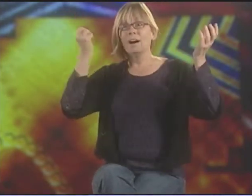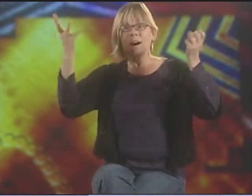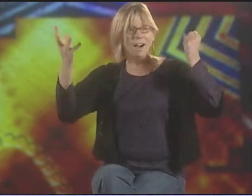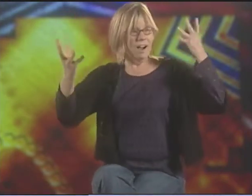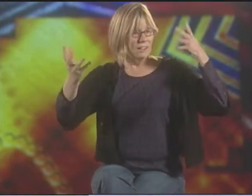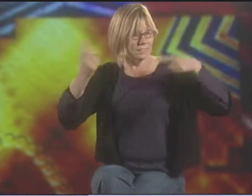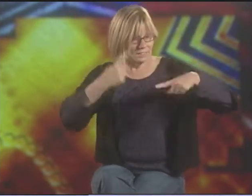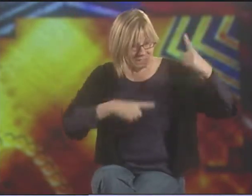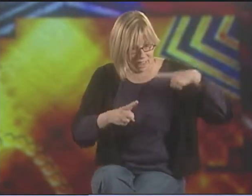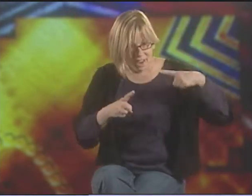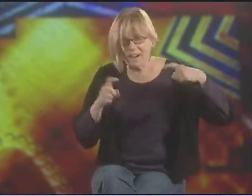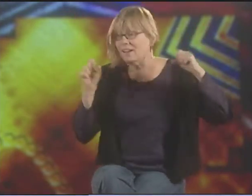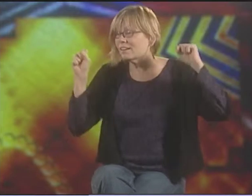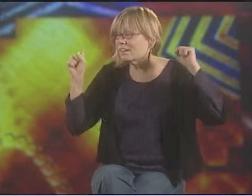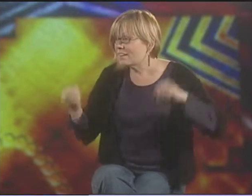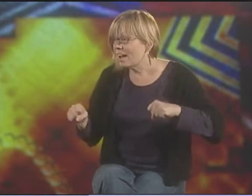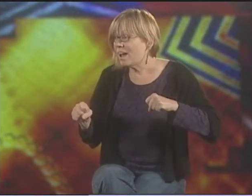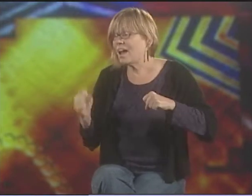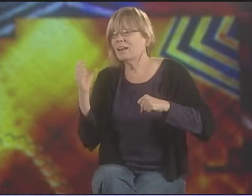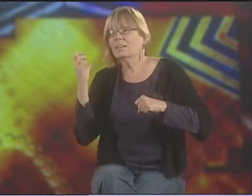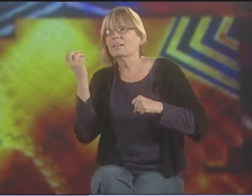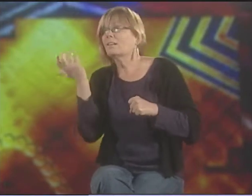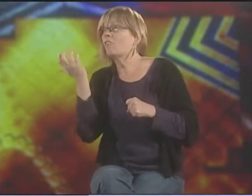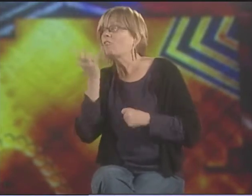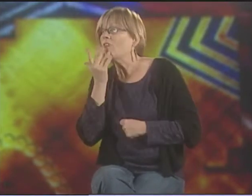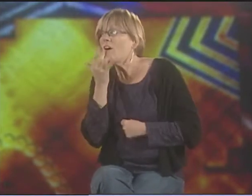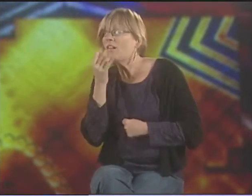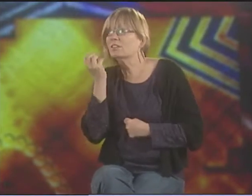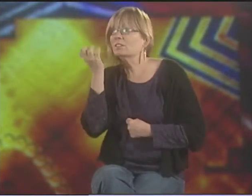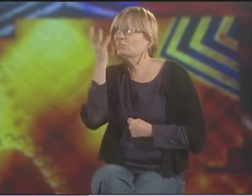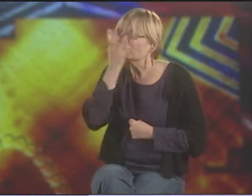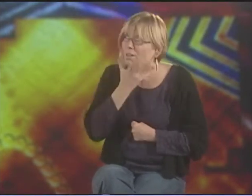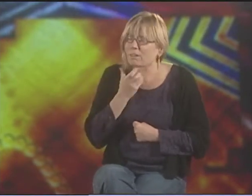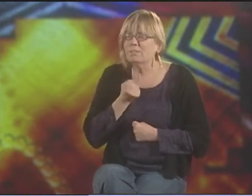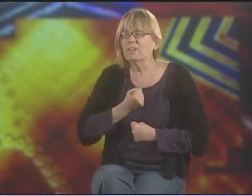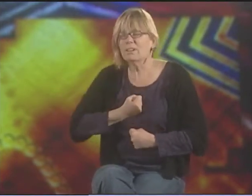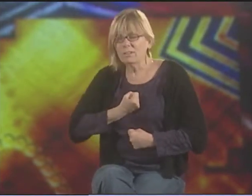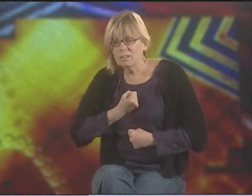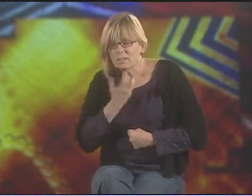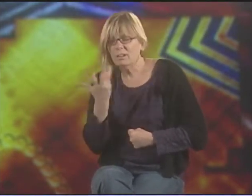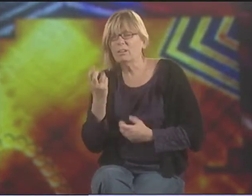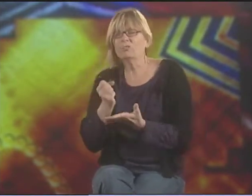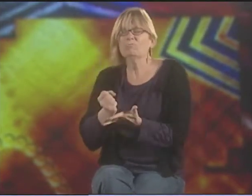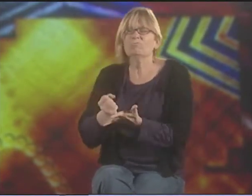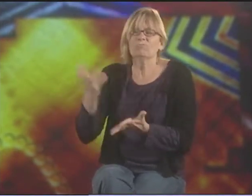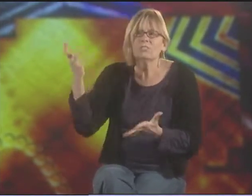THEY START TO SIGN. THEY LEARN ASL. AND THEN THE COLORS EMERGE, AND THEY'RE BEAUTIFUL.